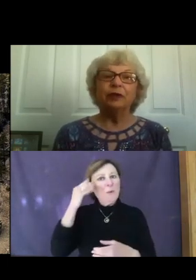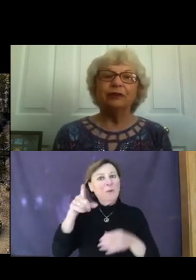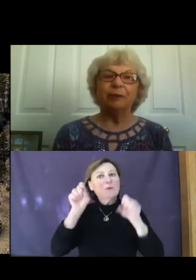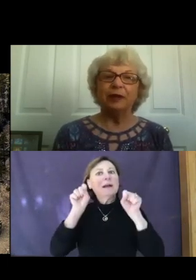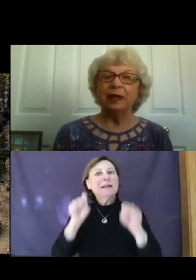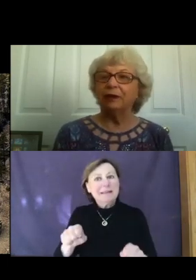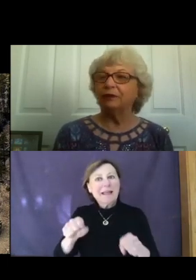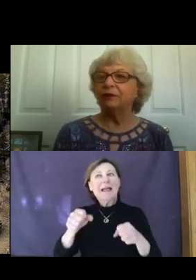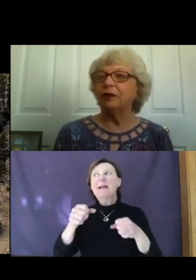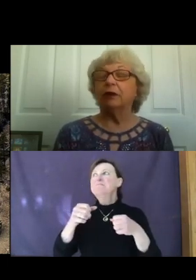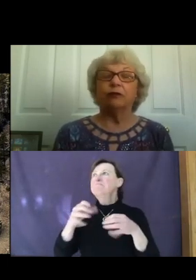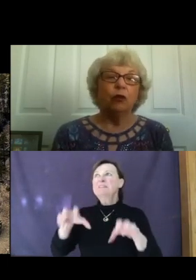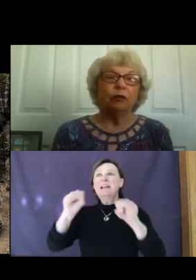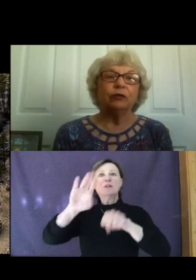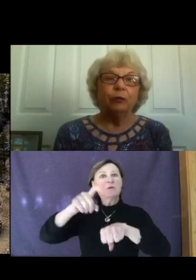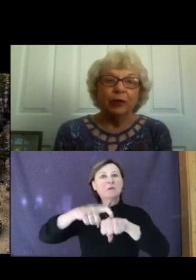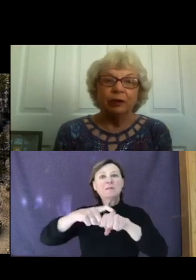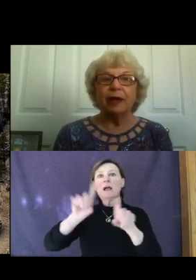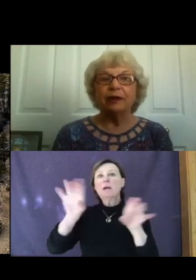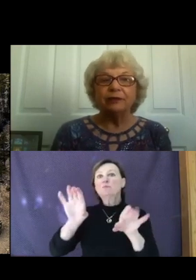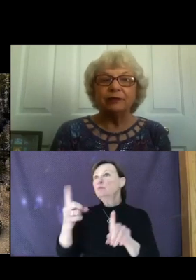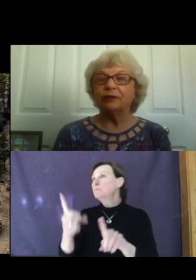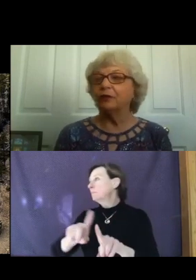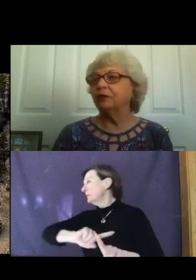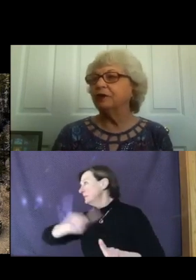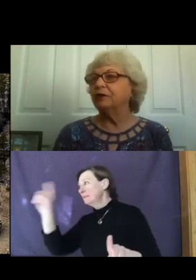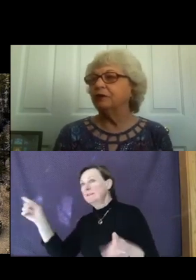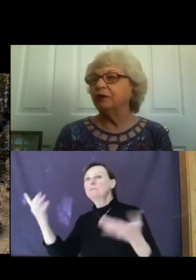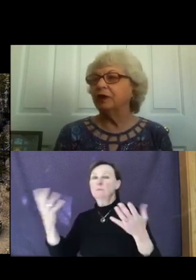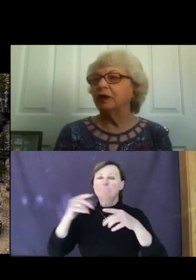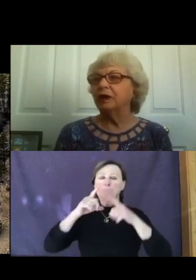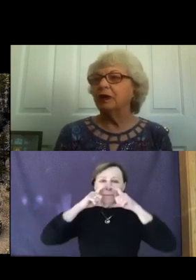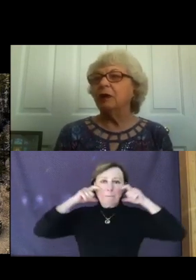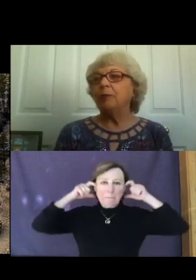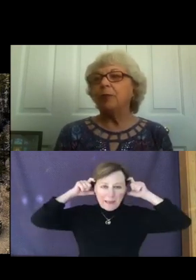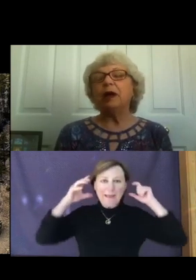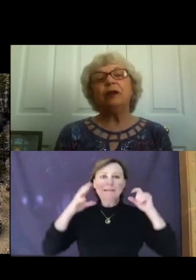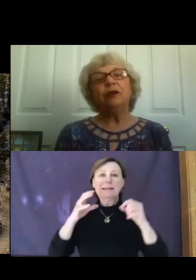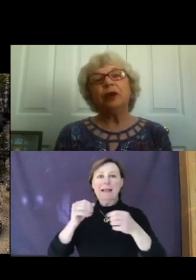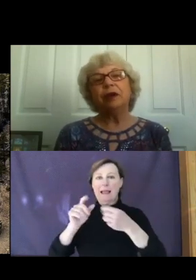something else, of course wearing masks and social distancing, but you're here